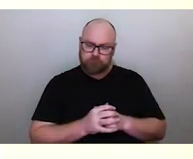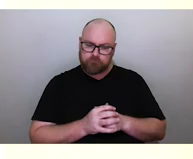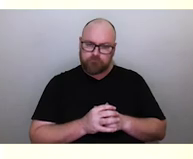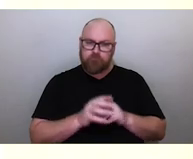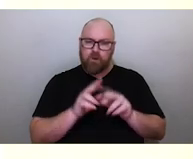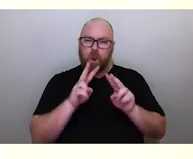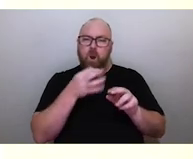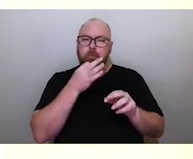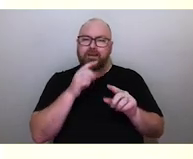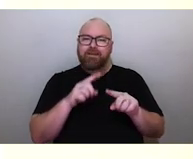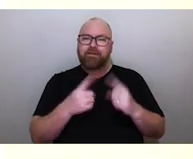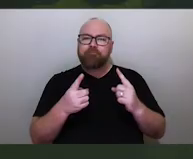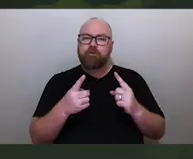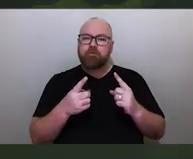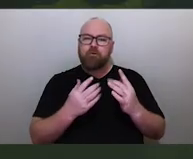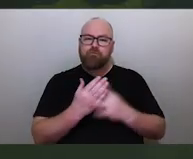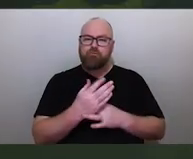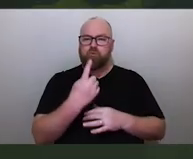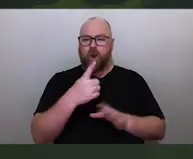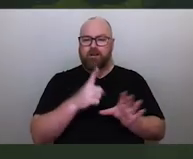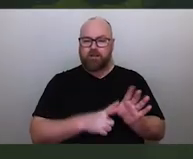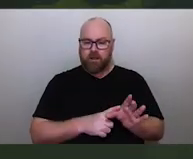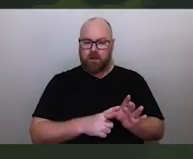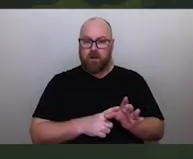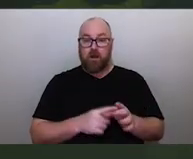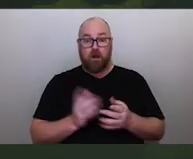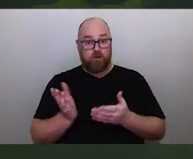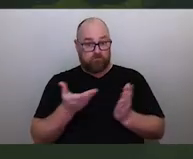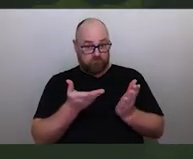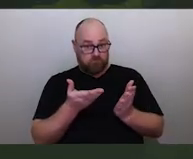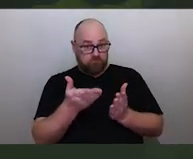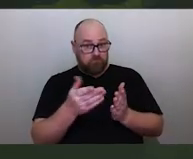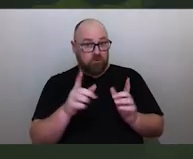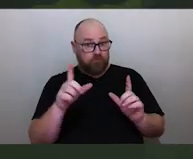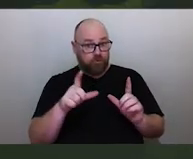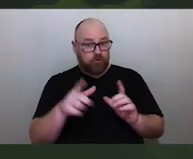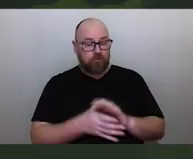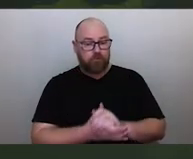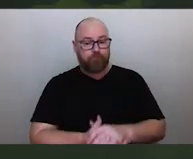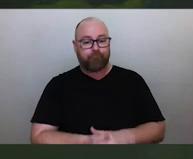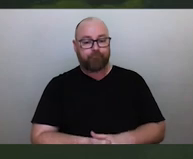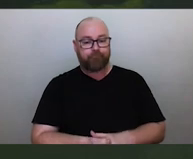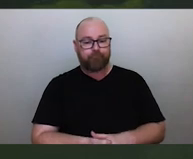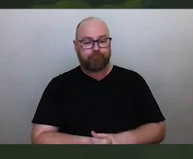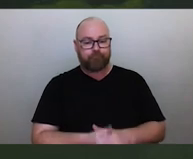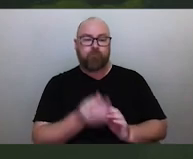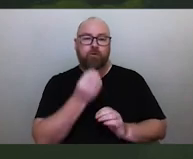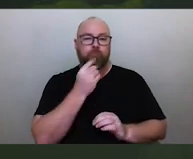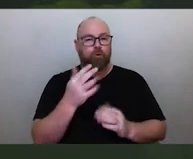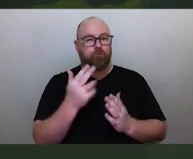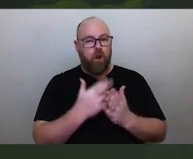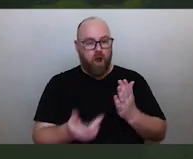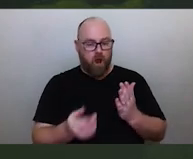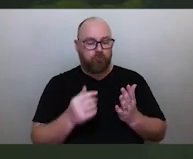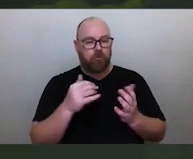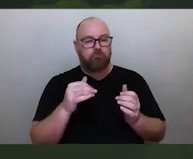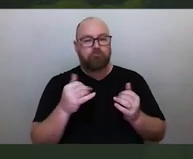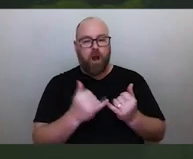throughout the year. And what I'm showing you here is a beautiful artwork by Uncle Segar Passi, and he does two art works.